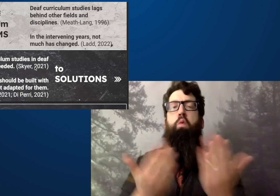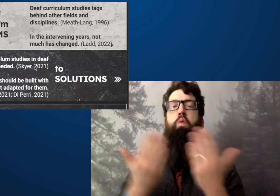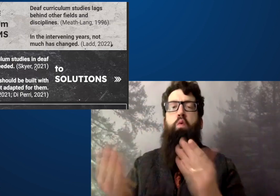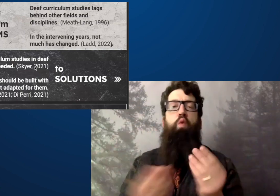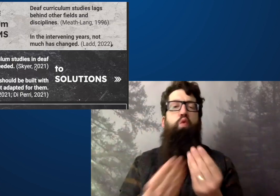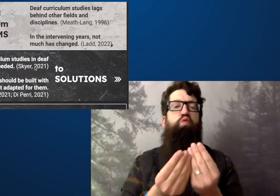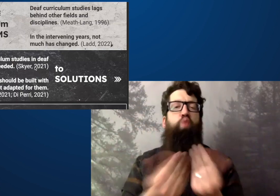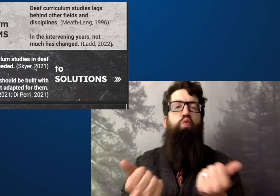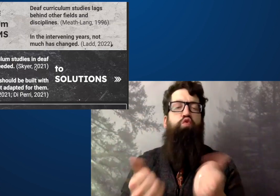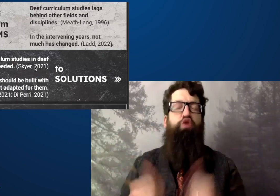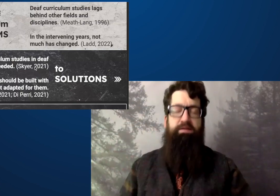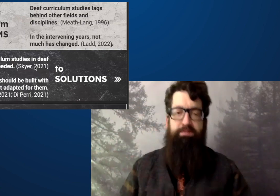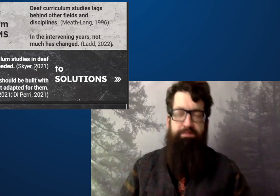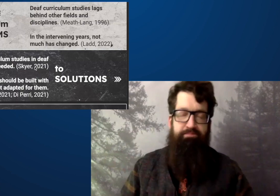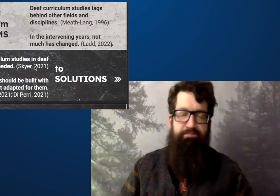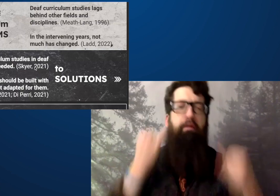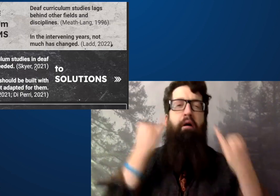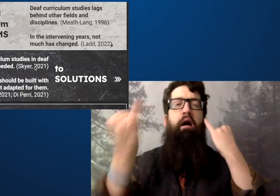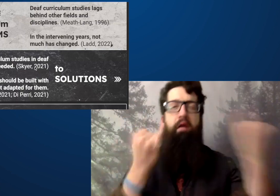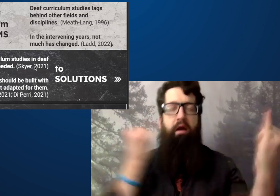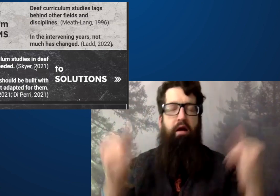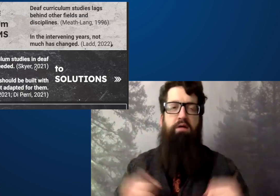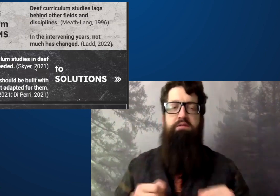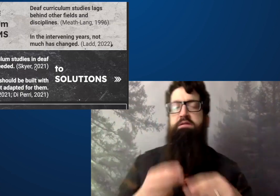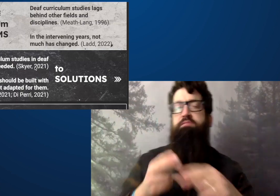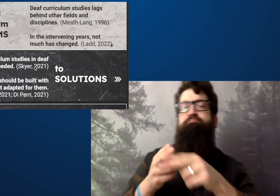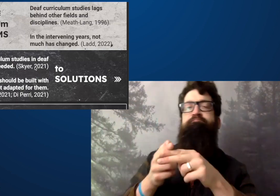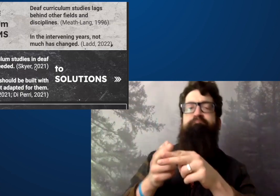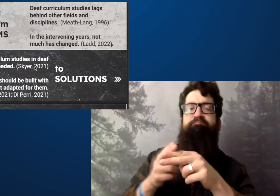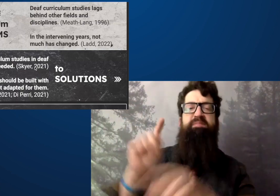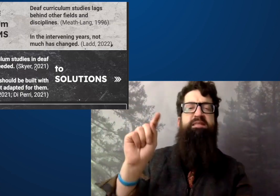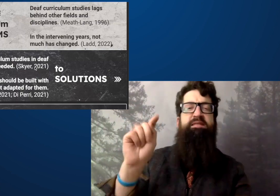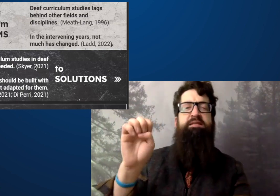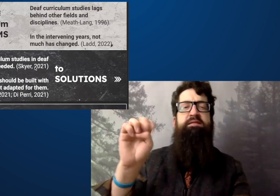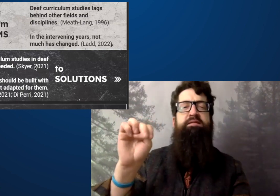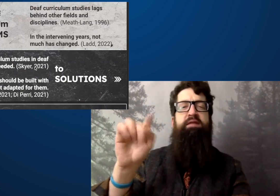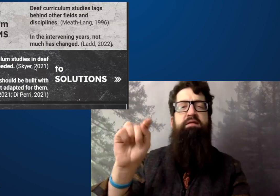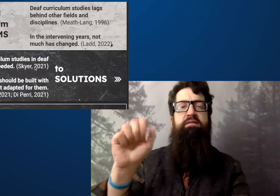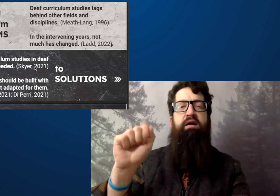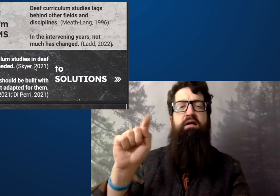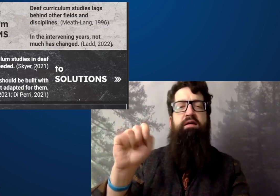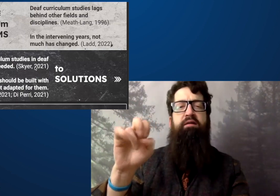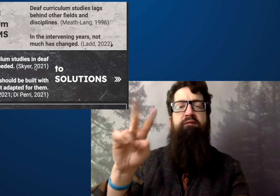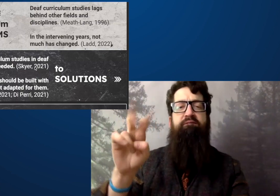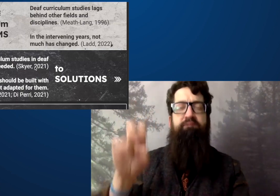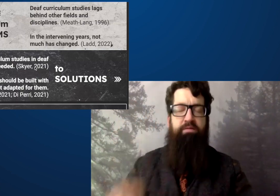Now I'd like to talk about some of the suggestions or solutions and ideas.